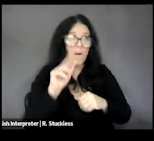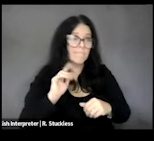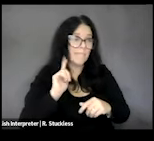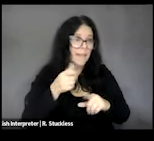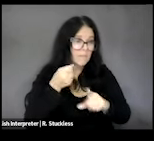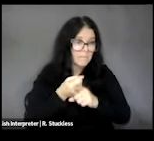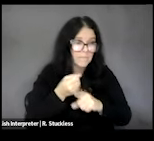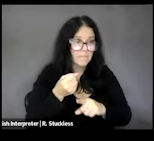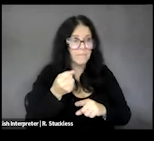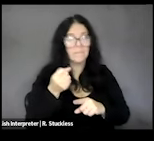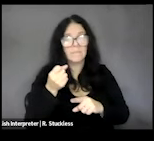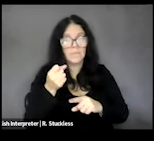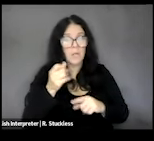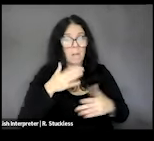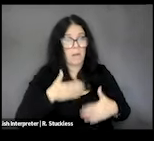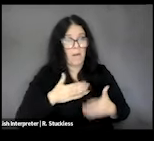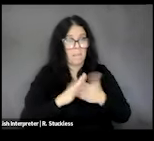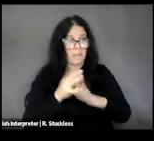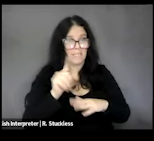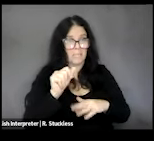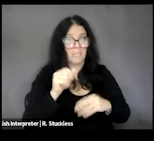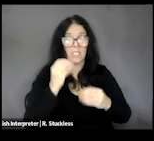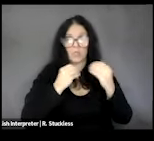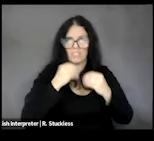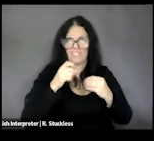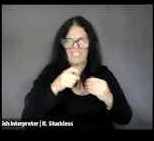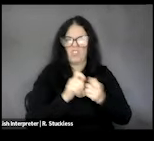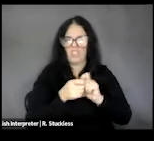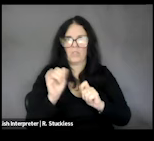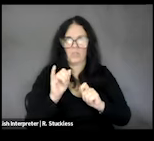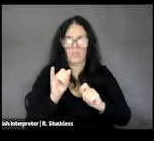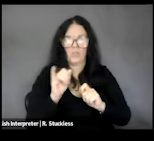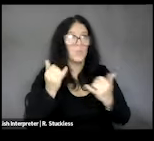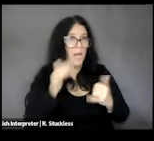your nutritional needs usually change, too. And today, we're going to hear from a panel of four